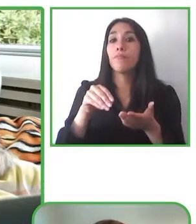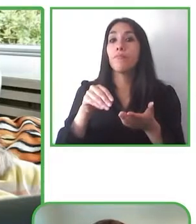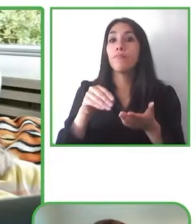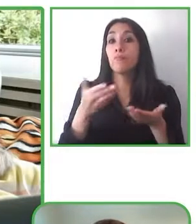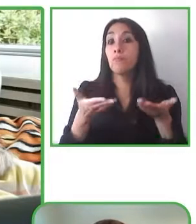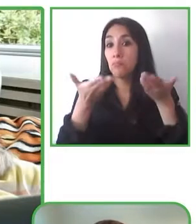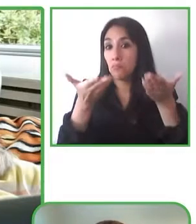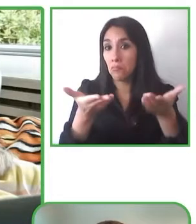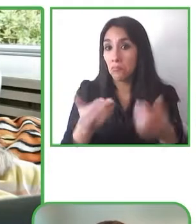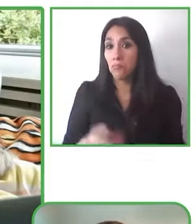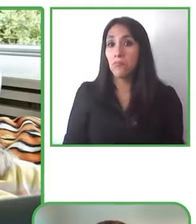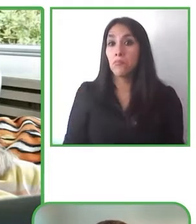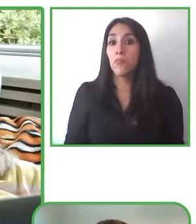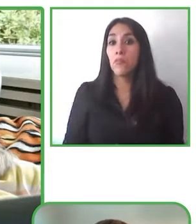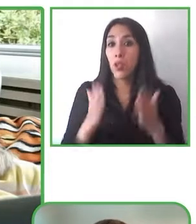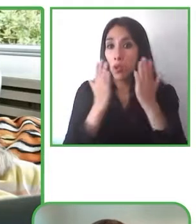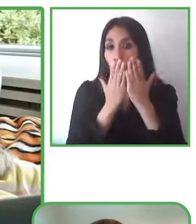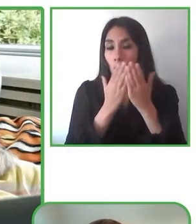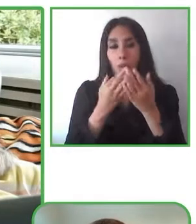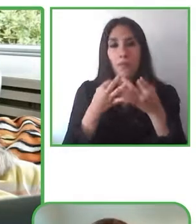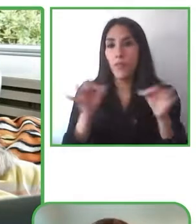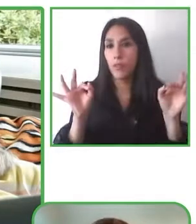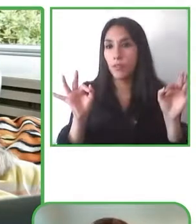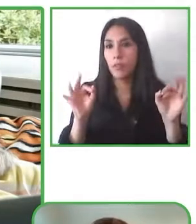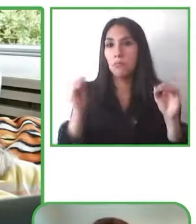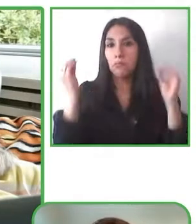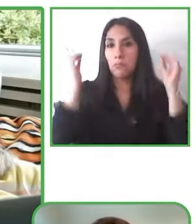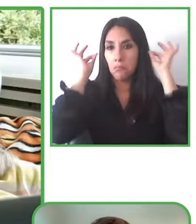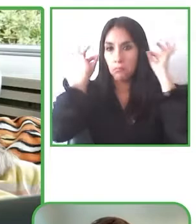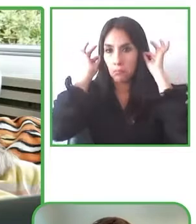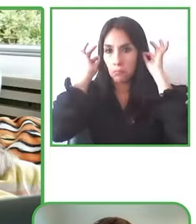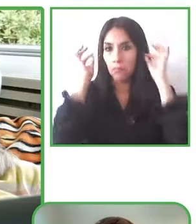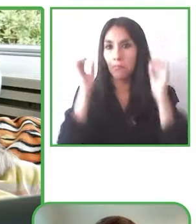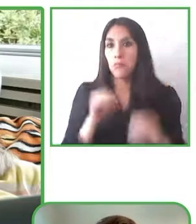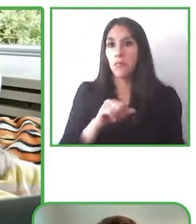might be on unequal terms because they have difficulties with reading the Subtitles.